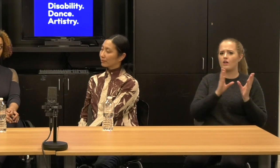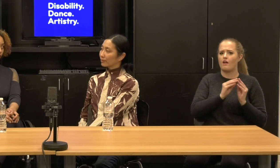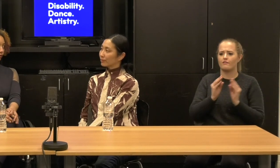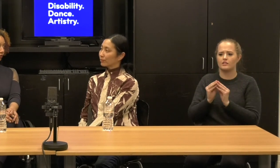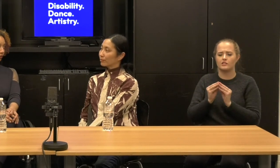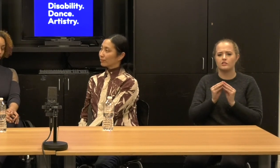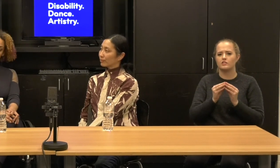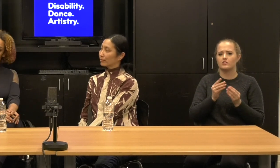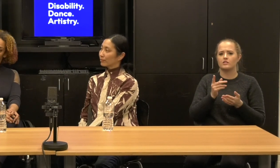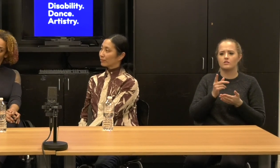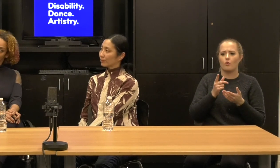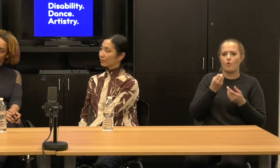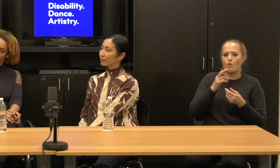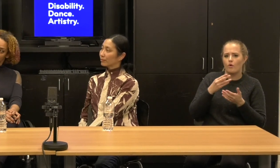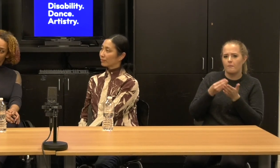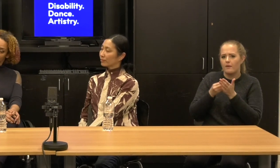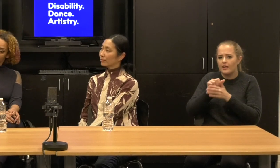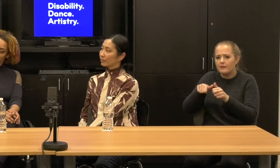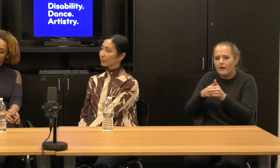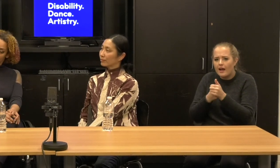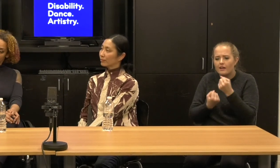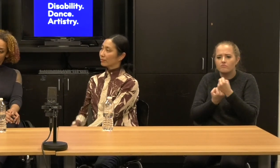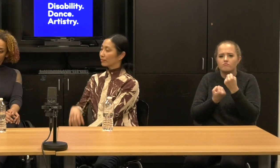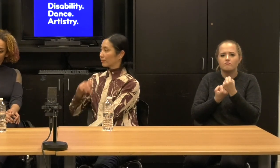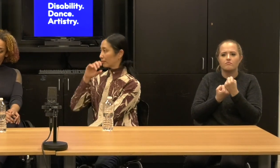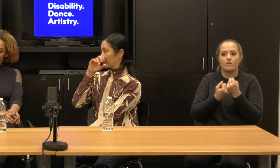a lot of these, um, uh, performance as possible.